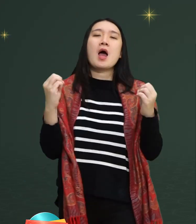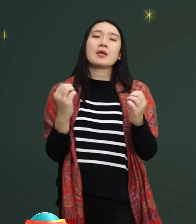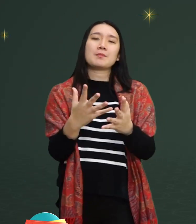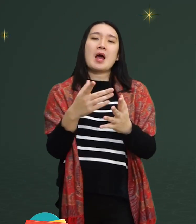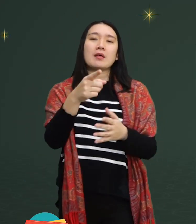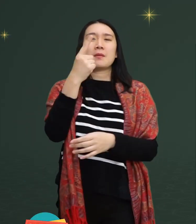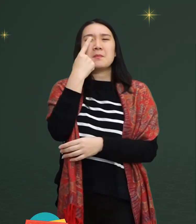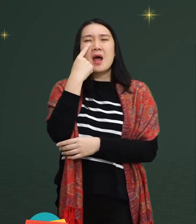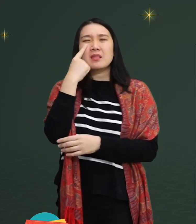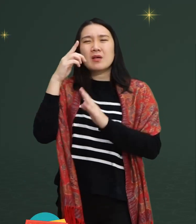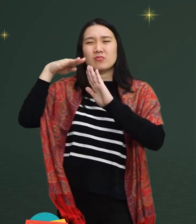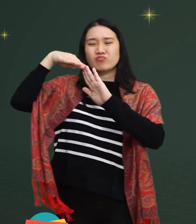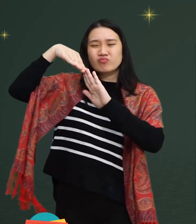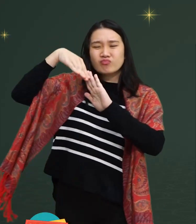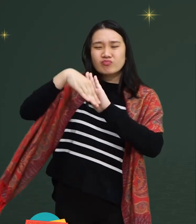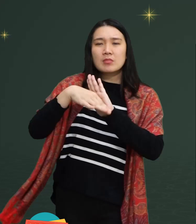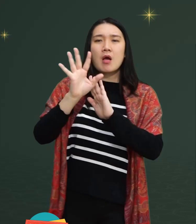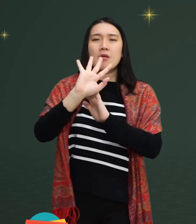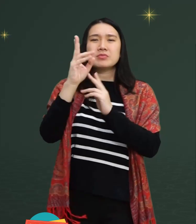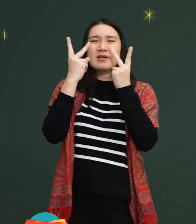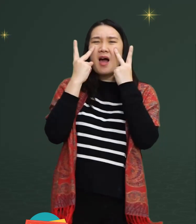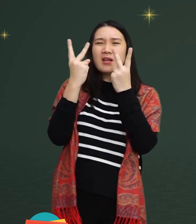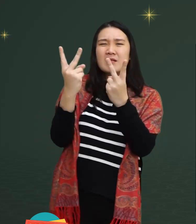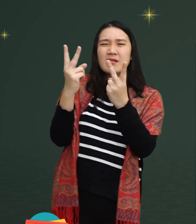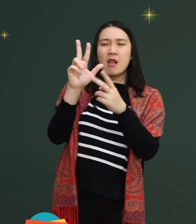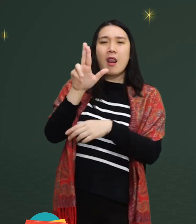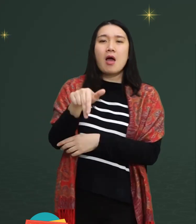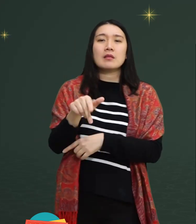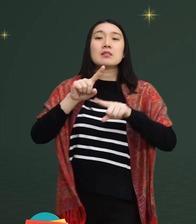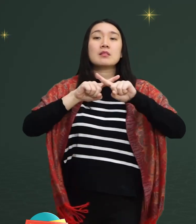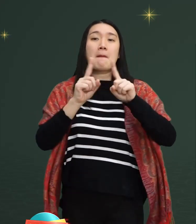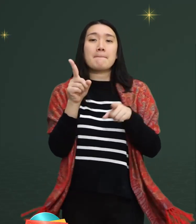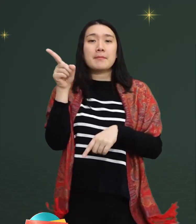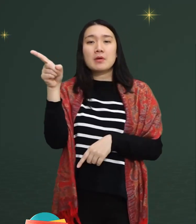As a result, vision decreases and you can't see anymore.